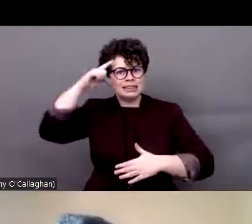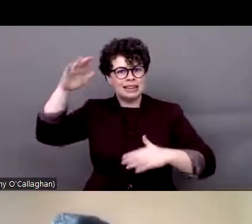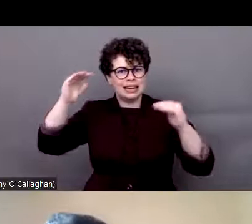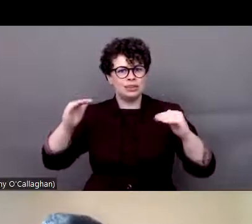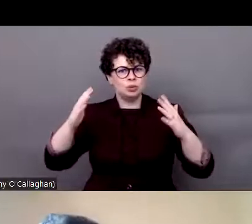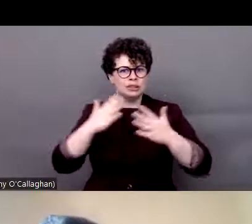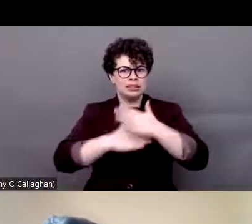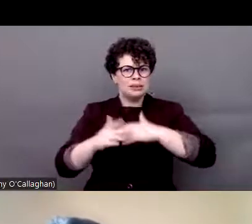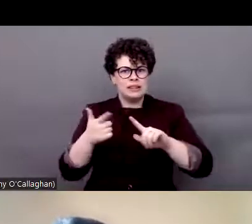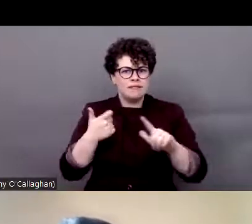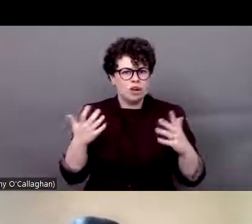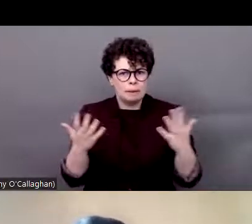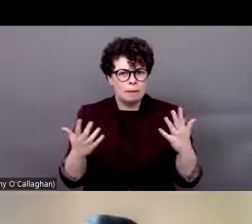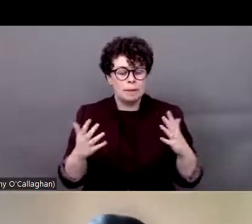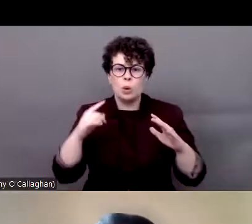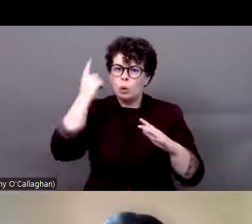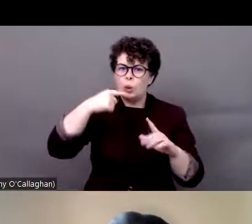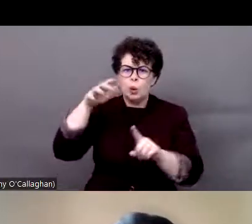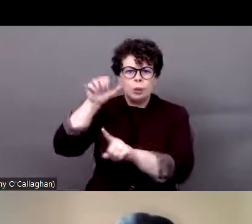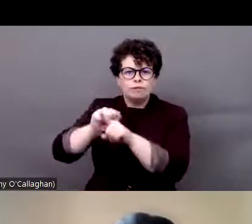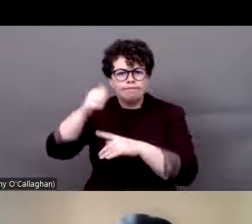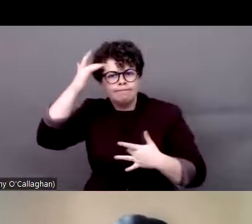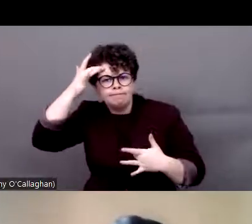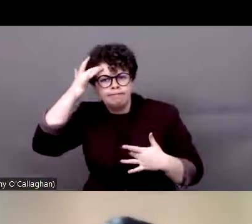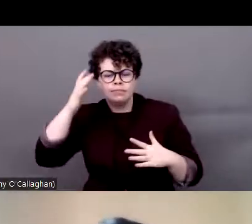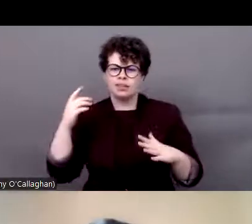it? What were the conditions